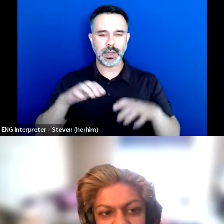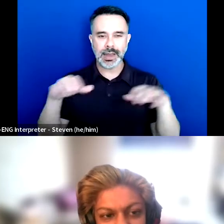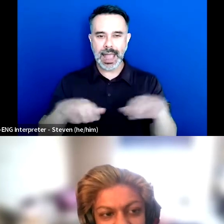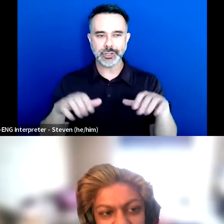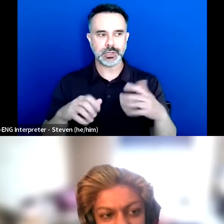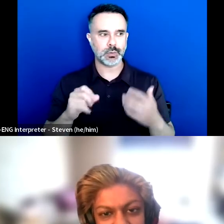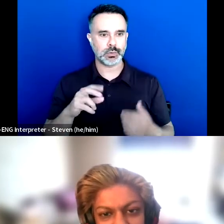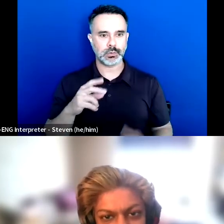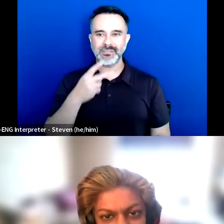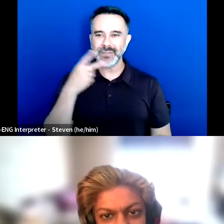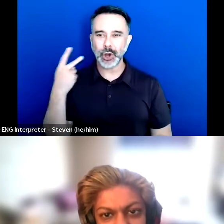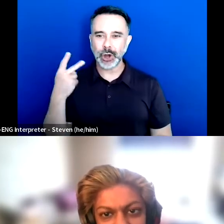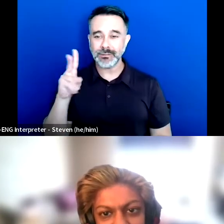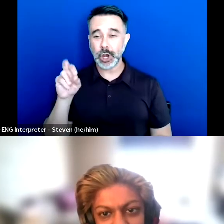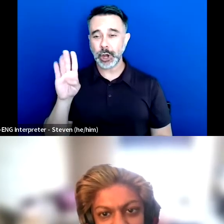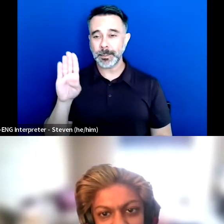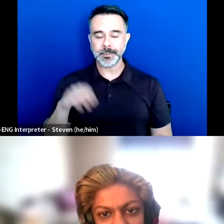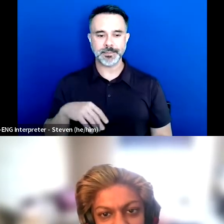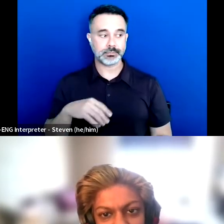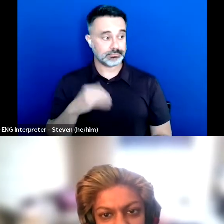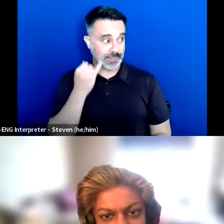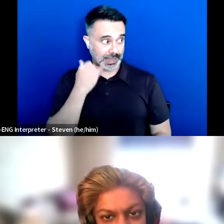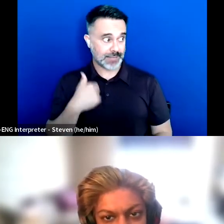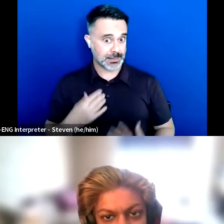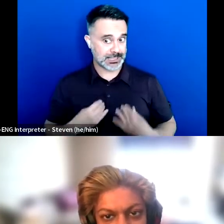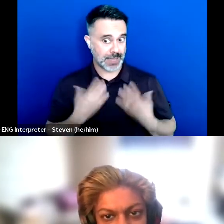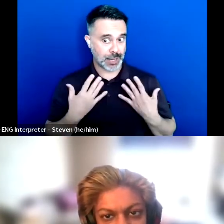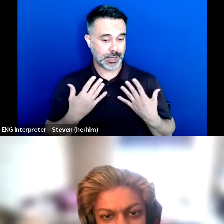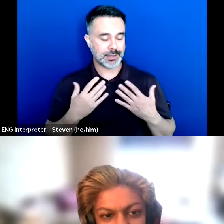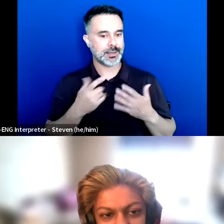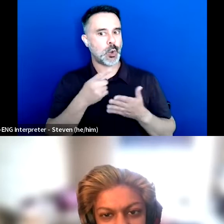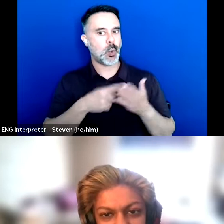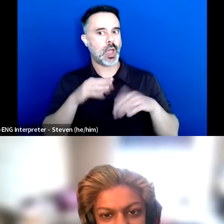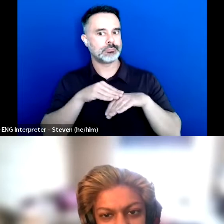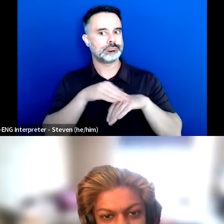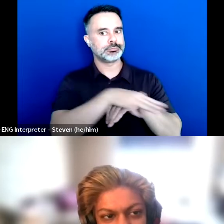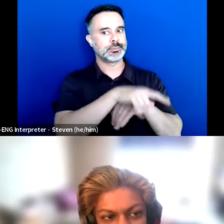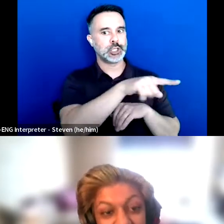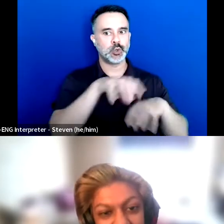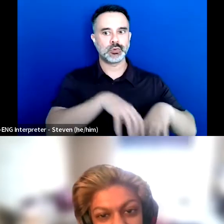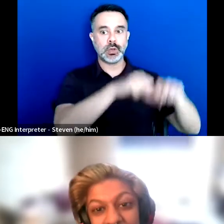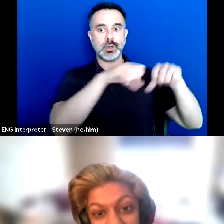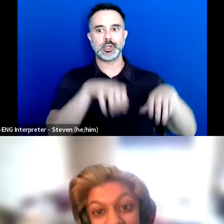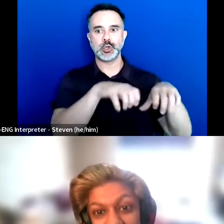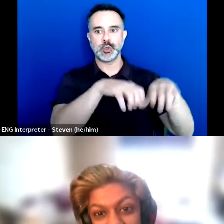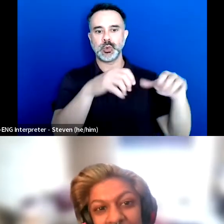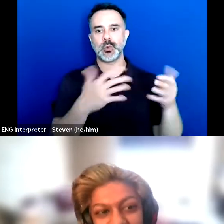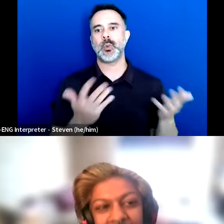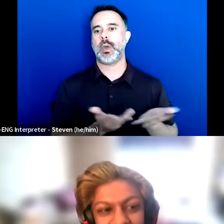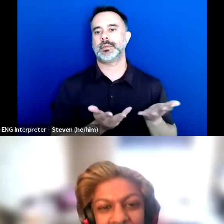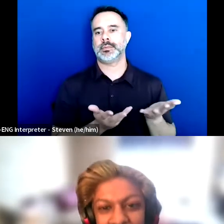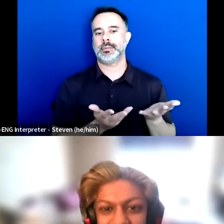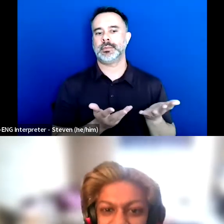So it's well if I'm inspiring then what actions are you now taking to internalize all